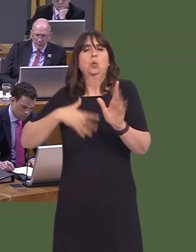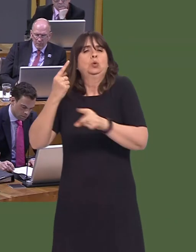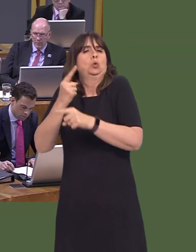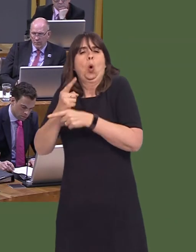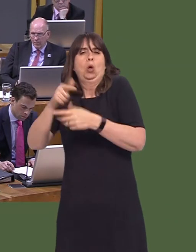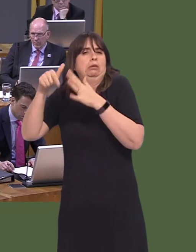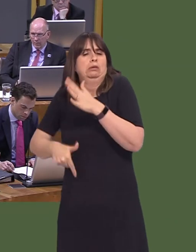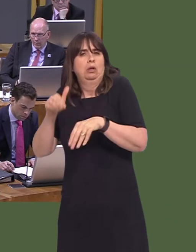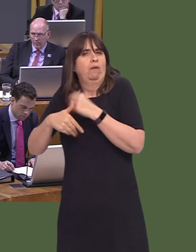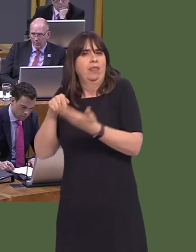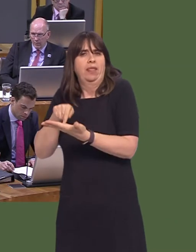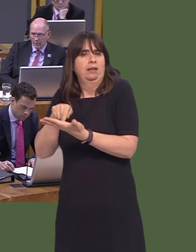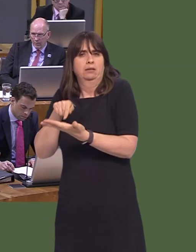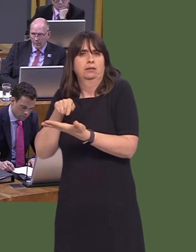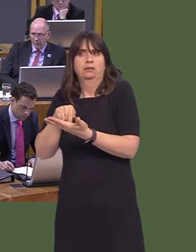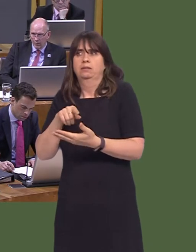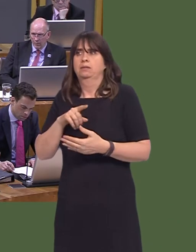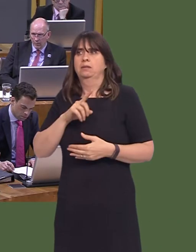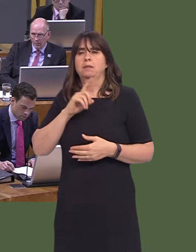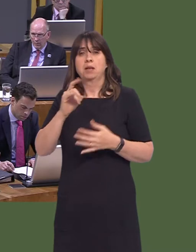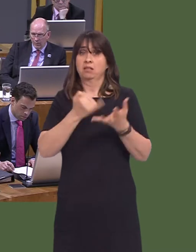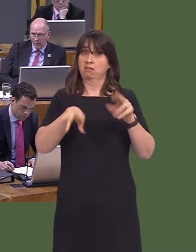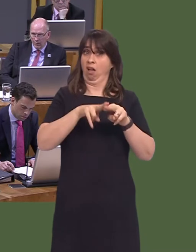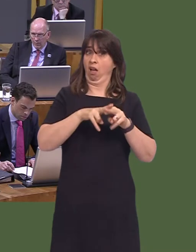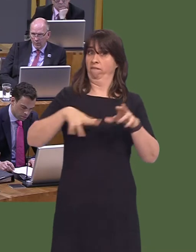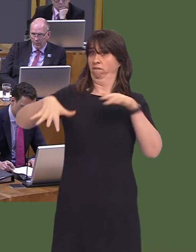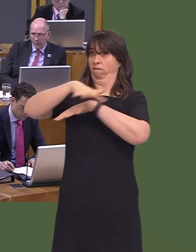other than to say that, of course, as far as Welsh Government staff are concerned, that